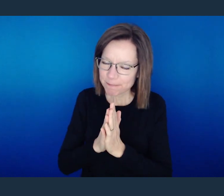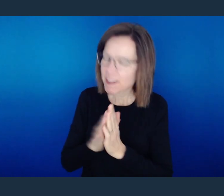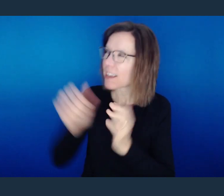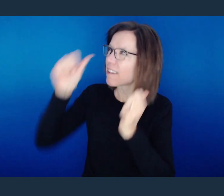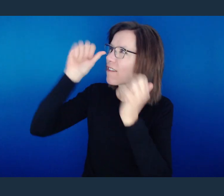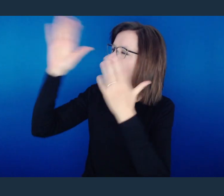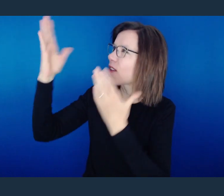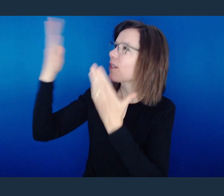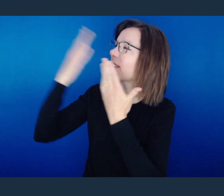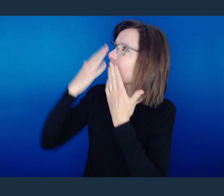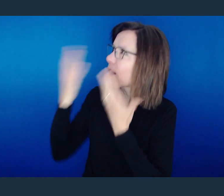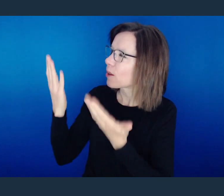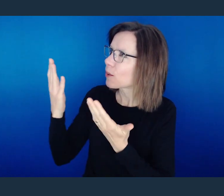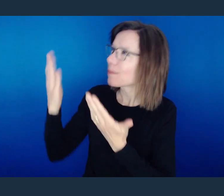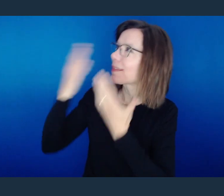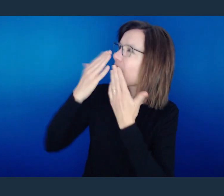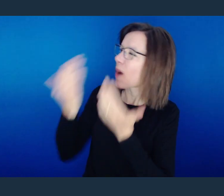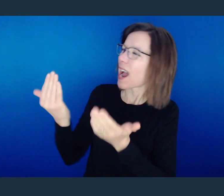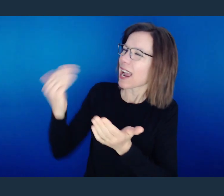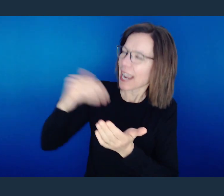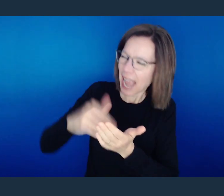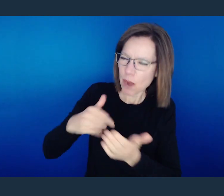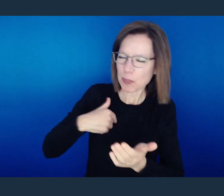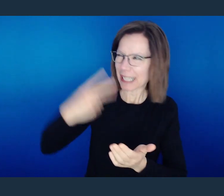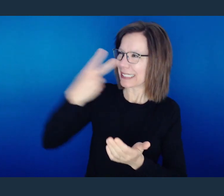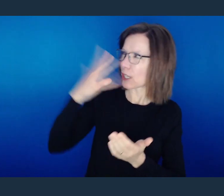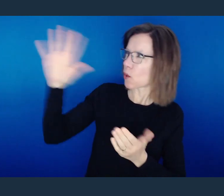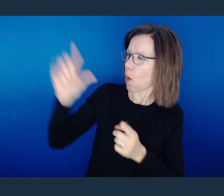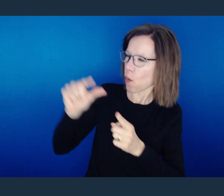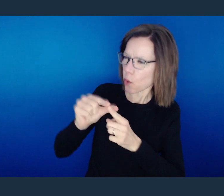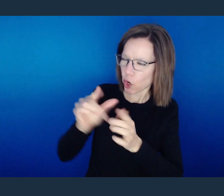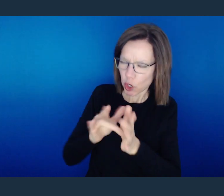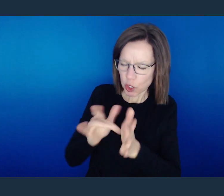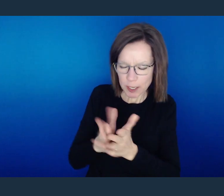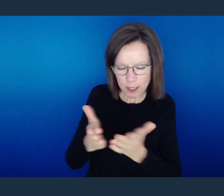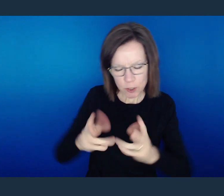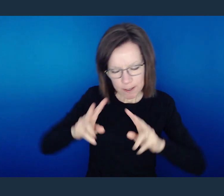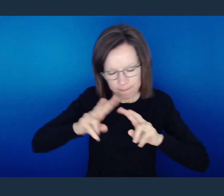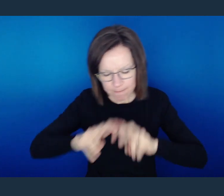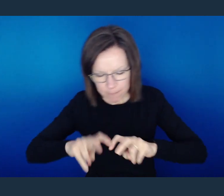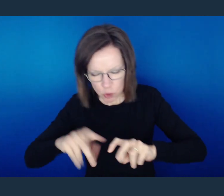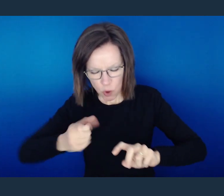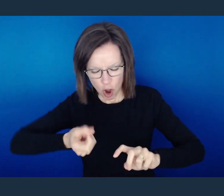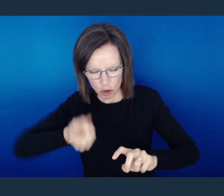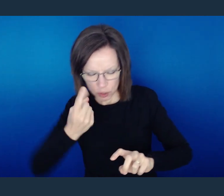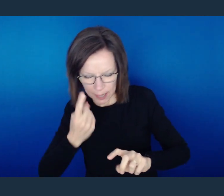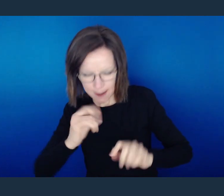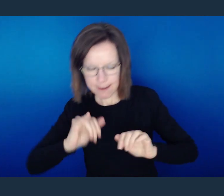I thank You for another opportunity to get into Your word, to see what it has to say,